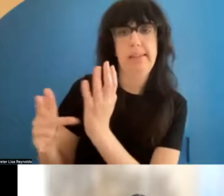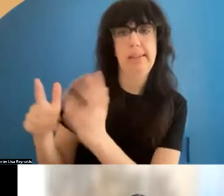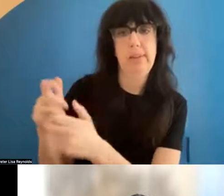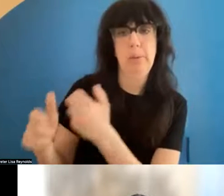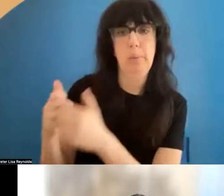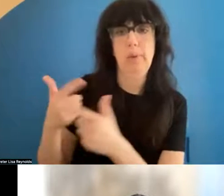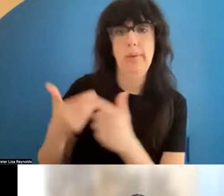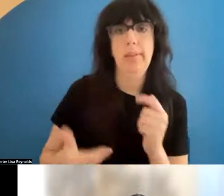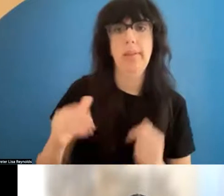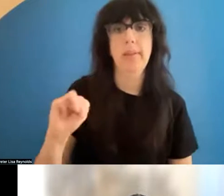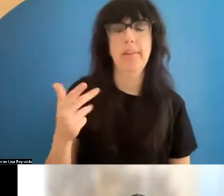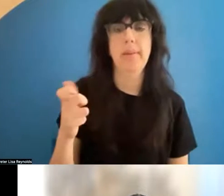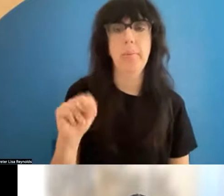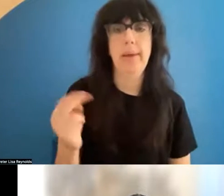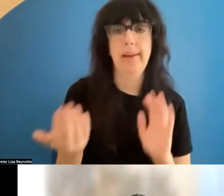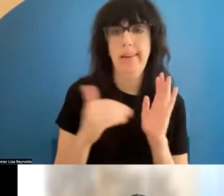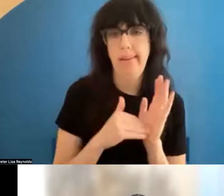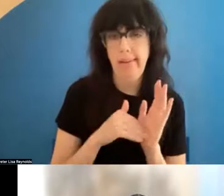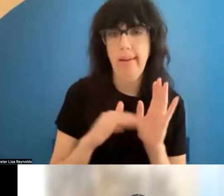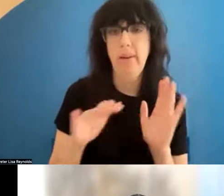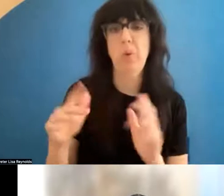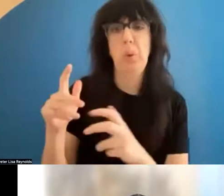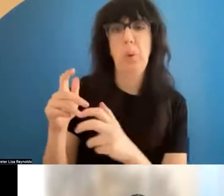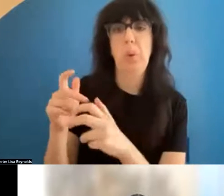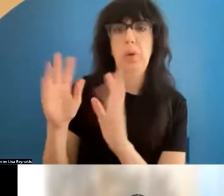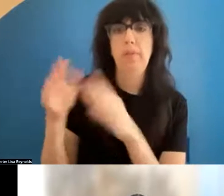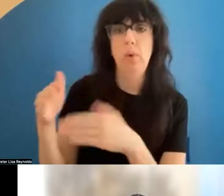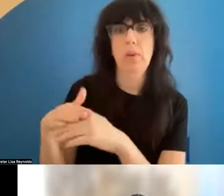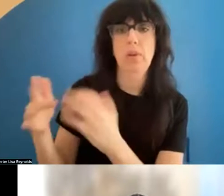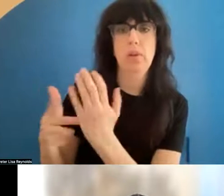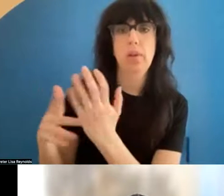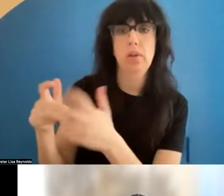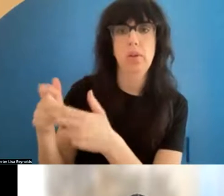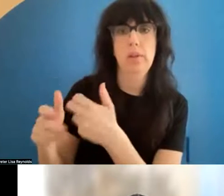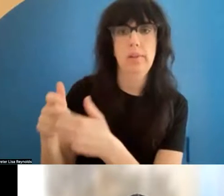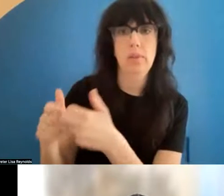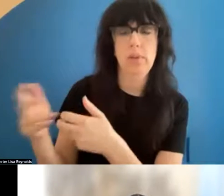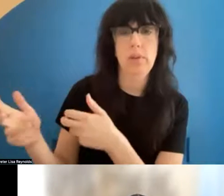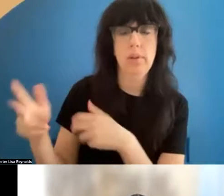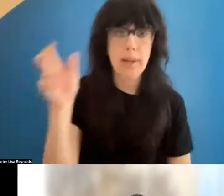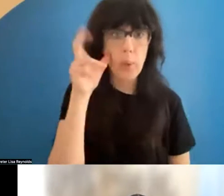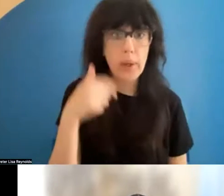difficulty -- this is Megan again. While we're working out that technical difficulty -- >> Can you hear me?